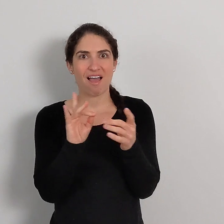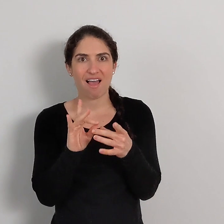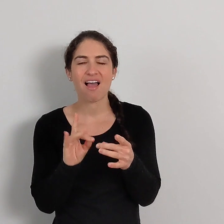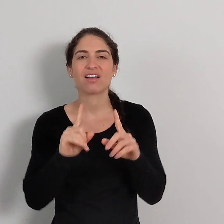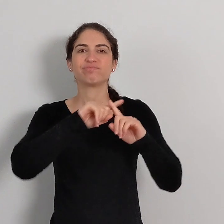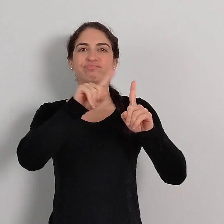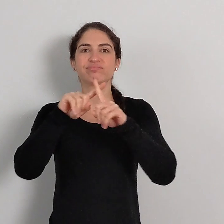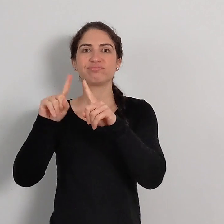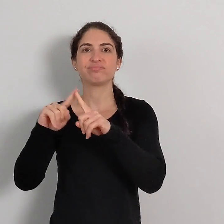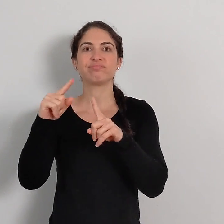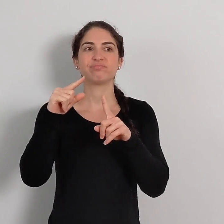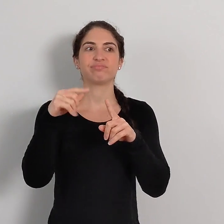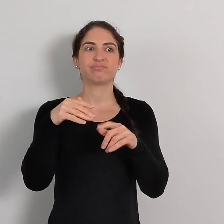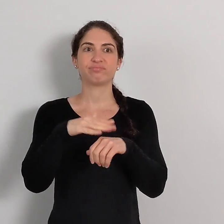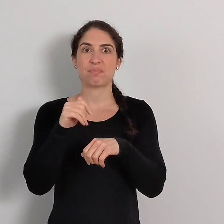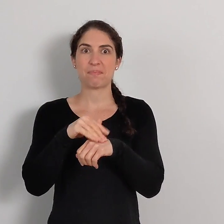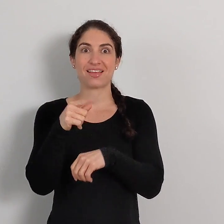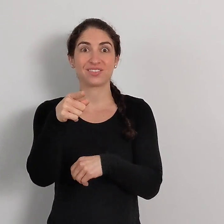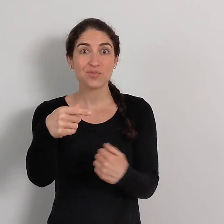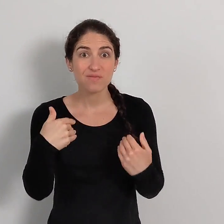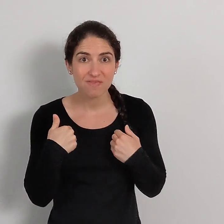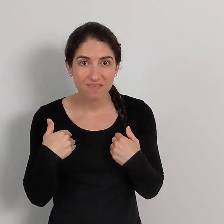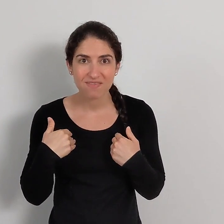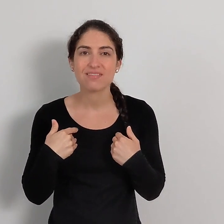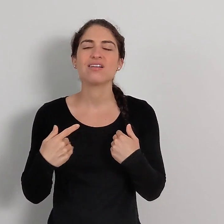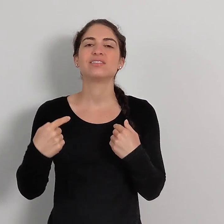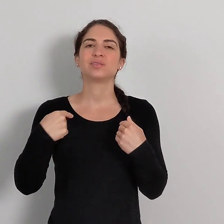And you commented with all the different pets you have.